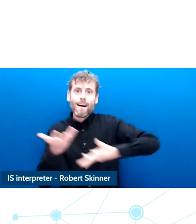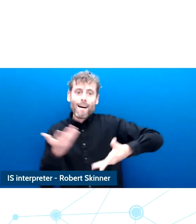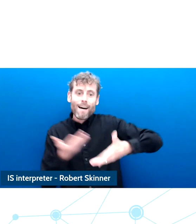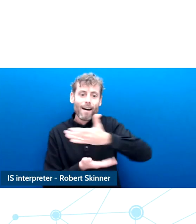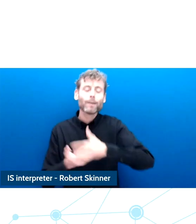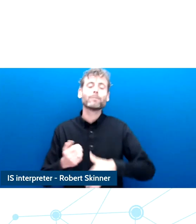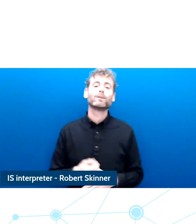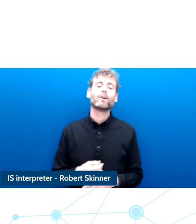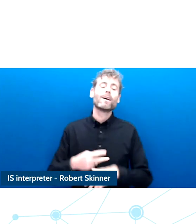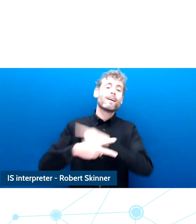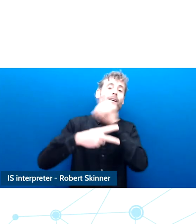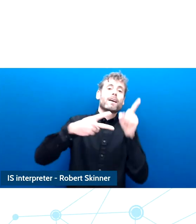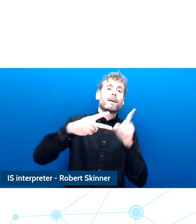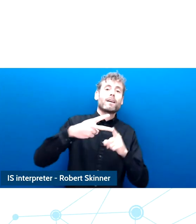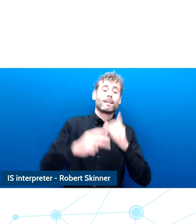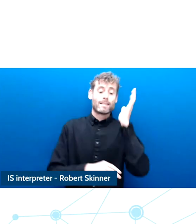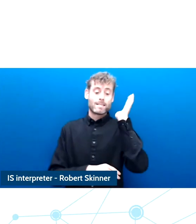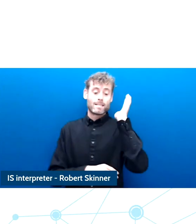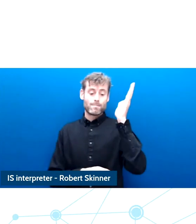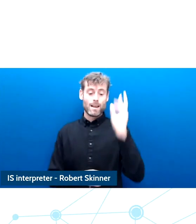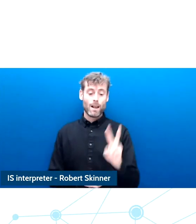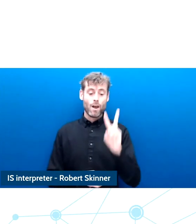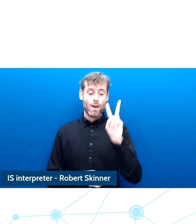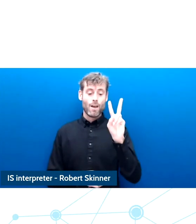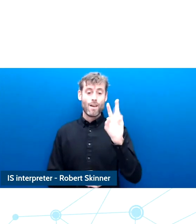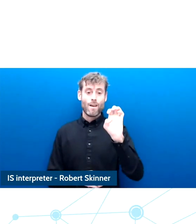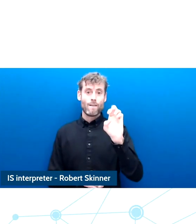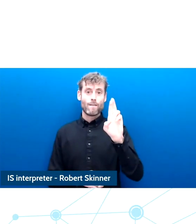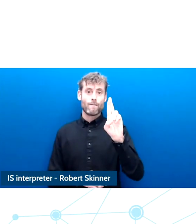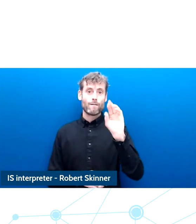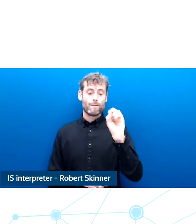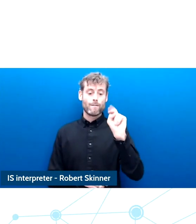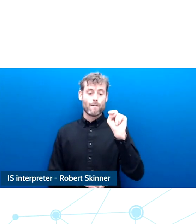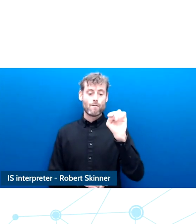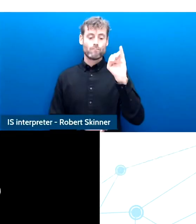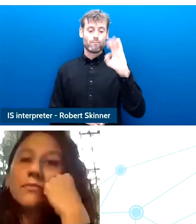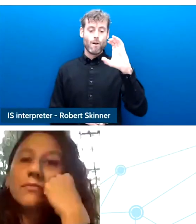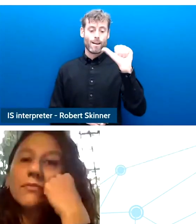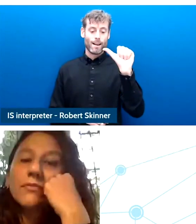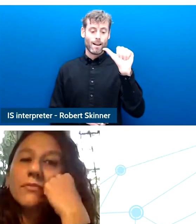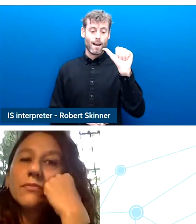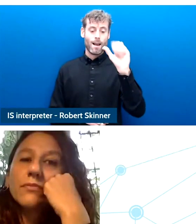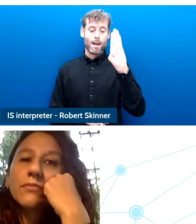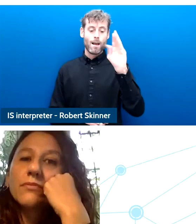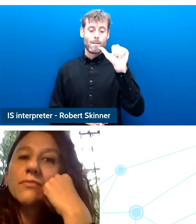professor Veronica Barassi and her work focuses on the impact of data